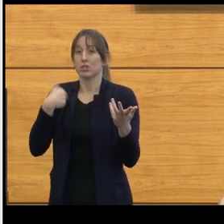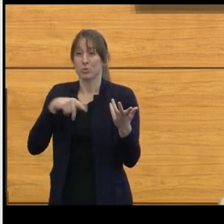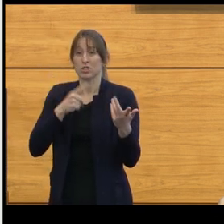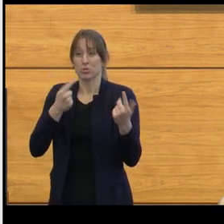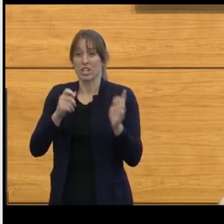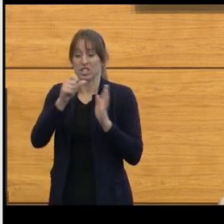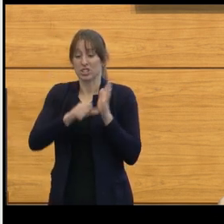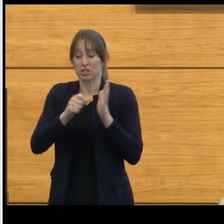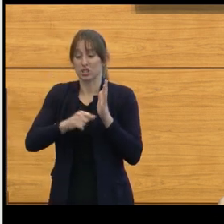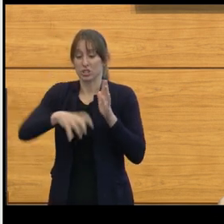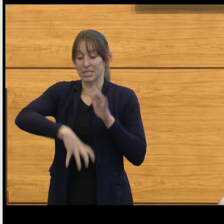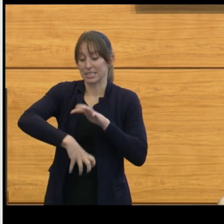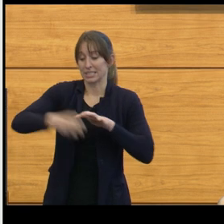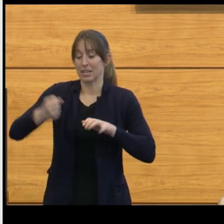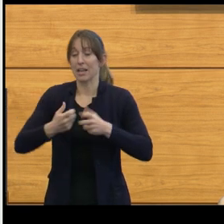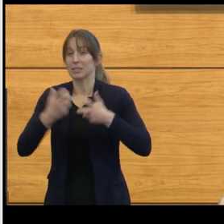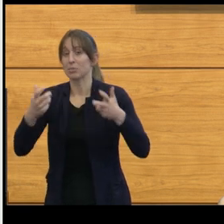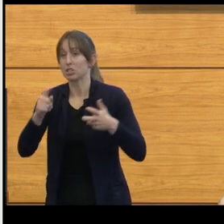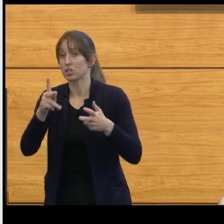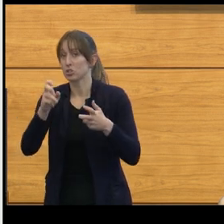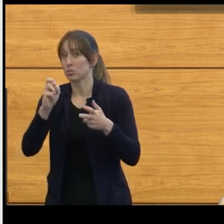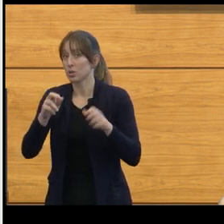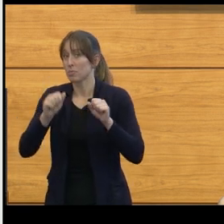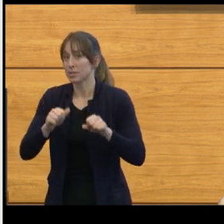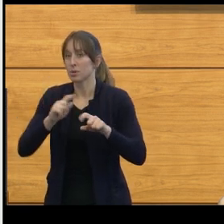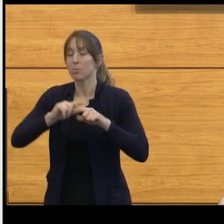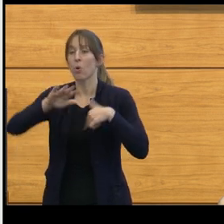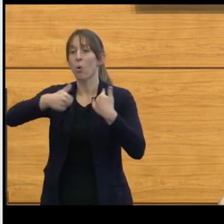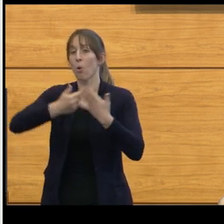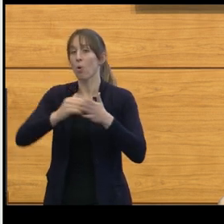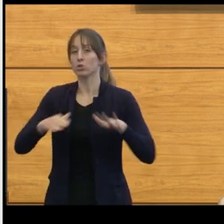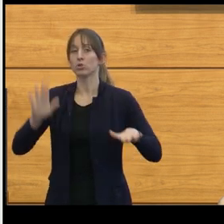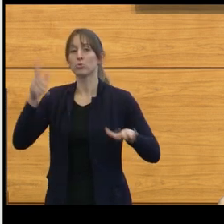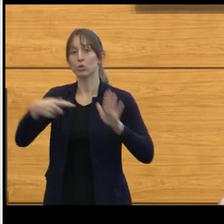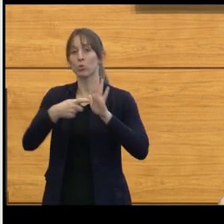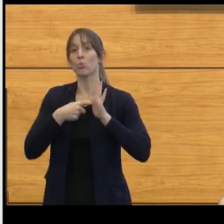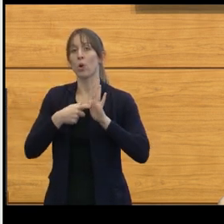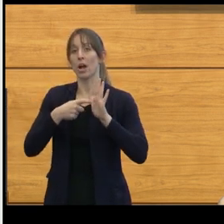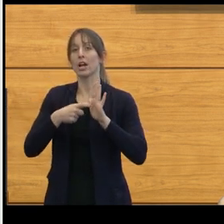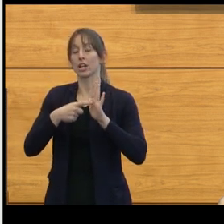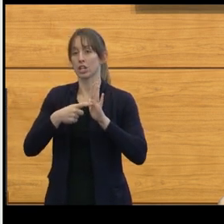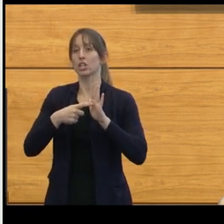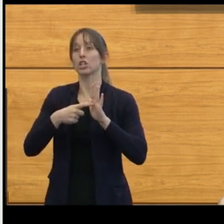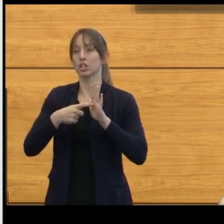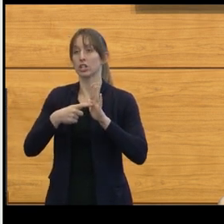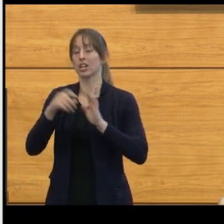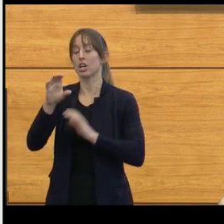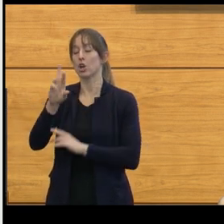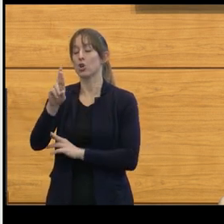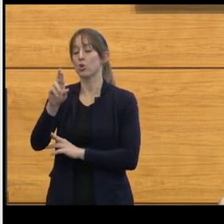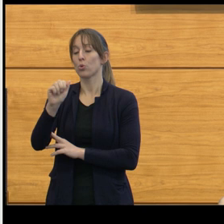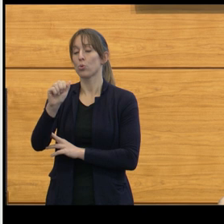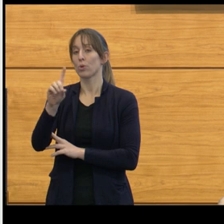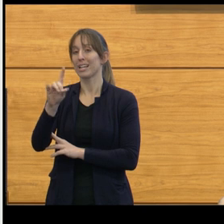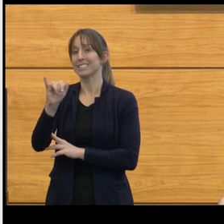but that all children were going to require radiation to prevent the spread of tumor throughout their central nervous system,